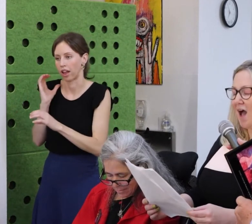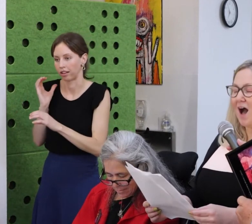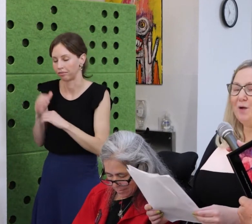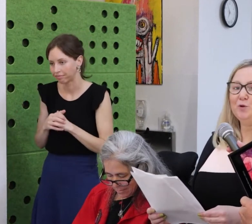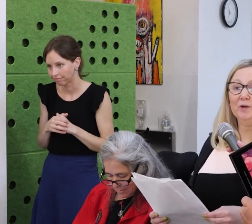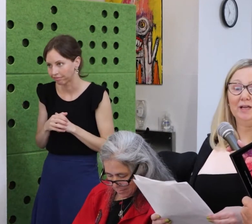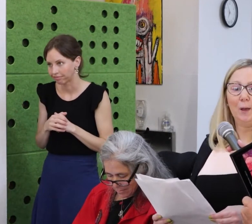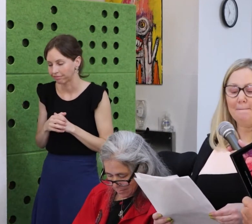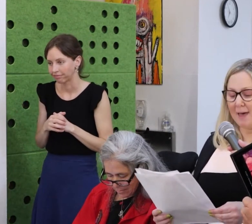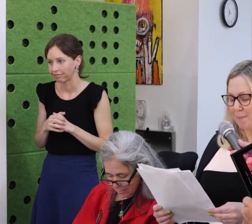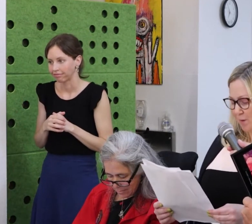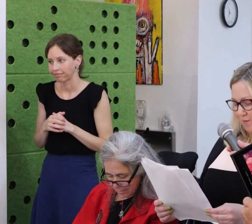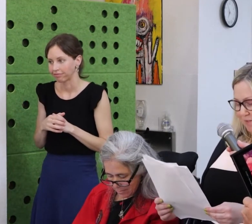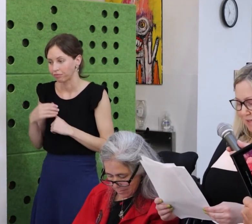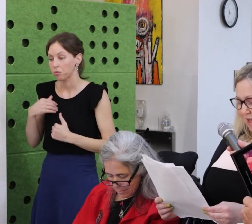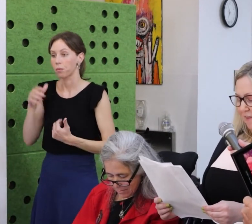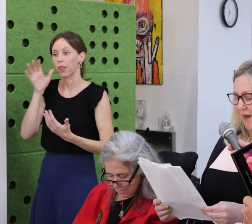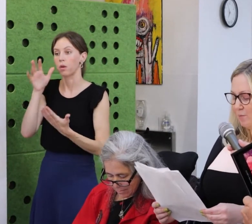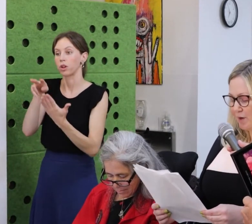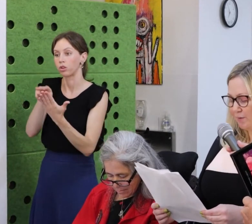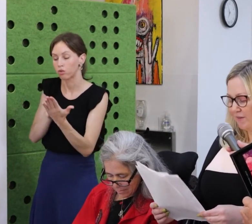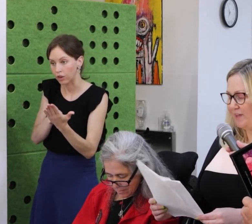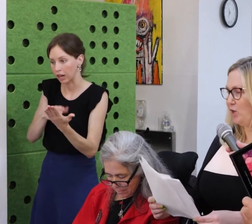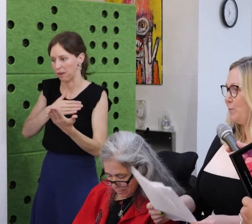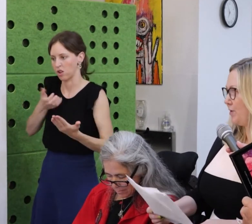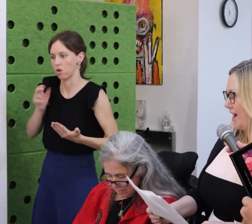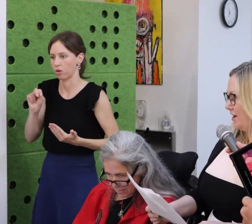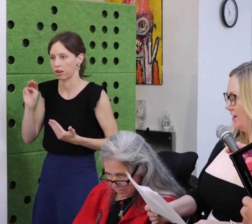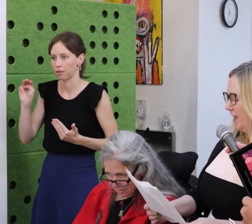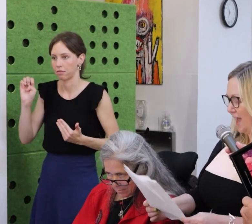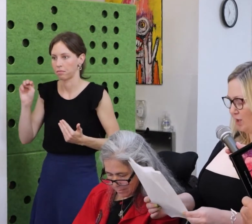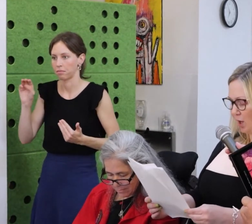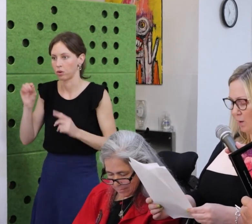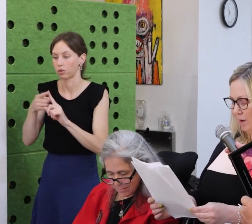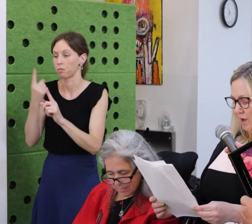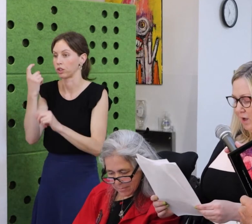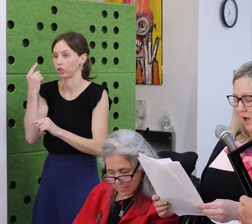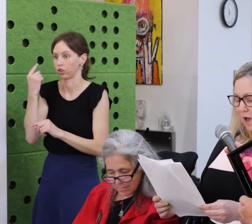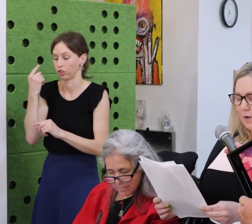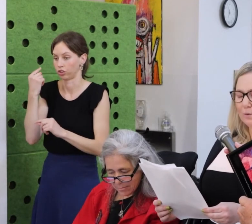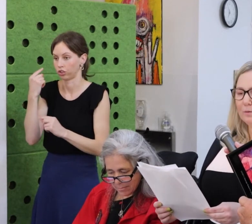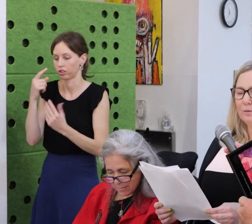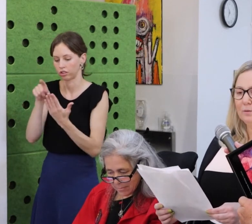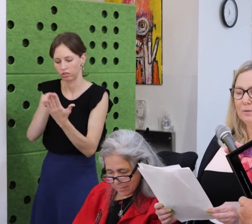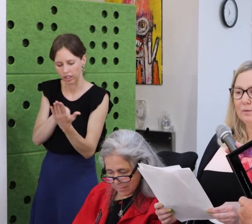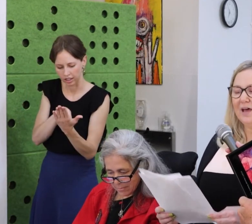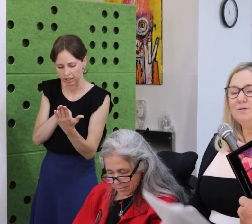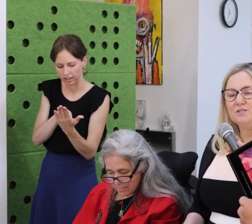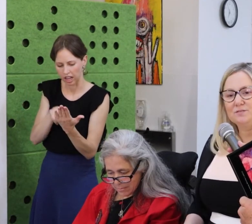But after a while, I stopped talking because it didn’t go away.